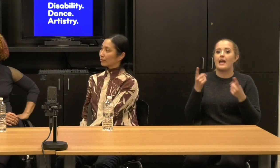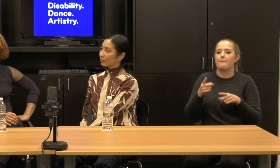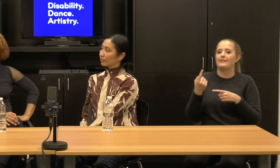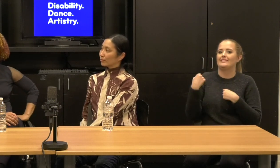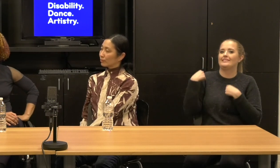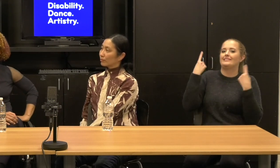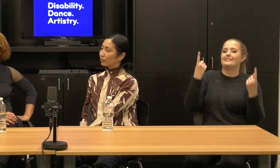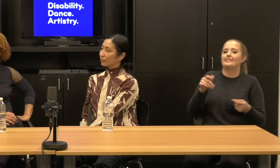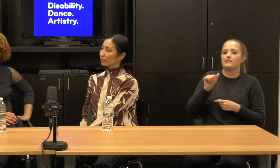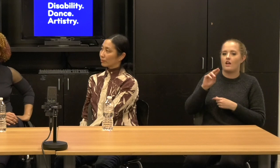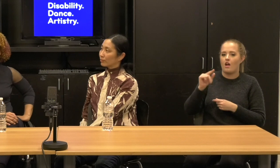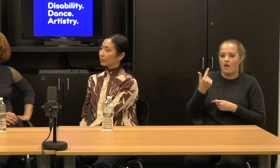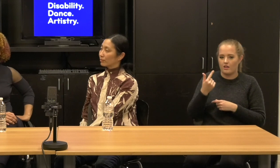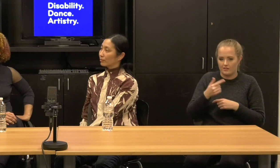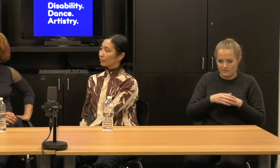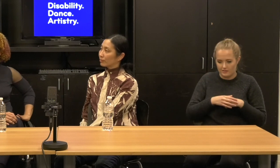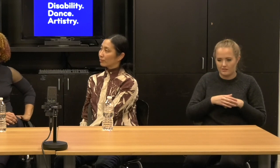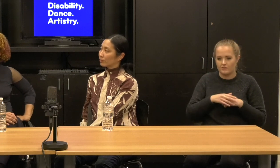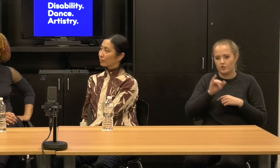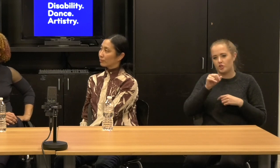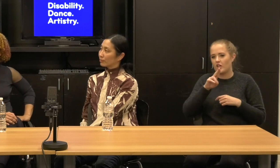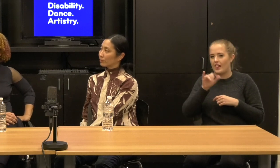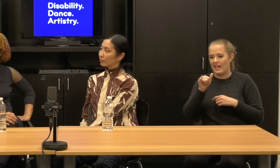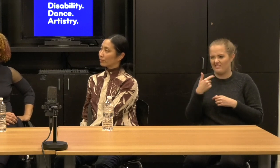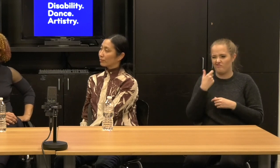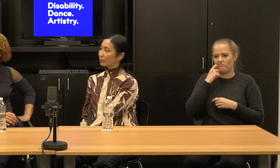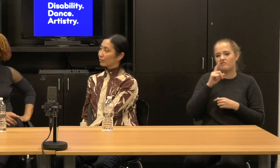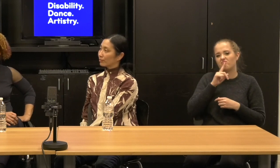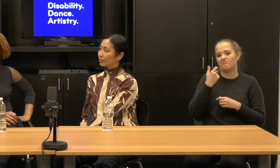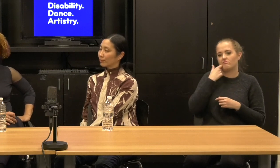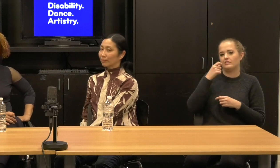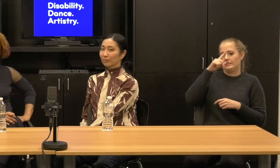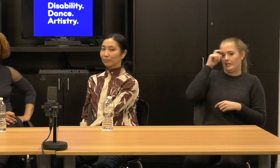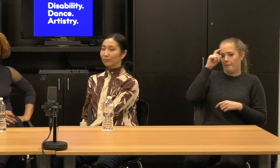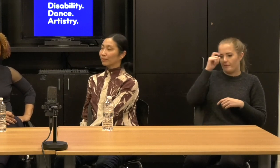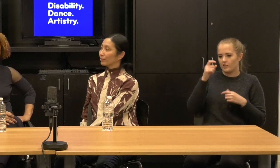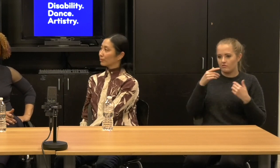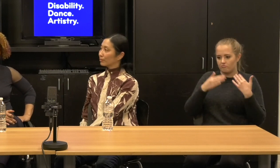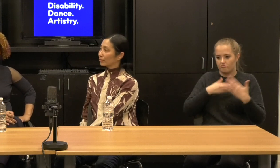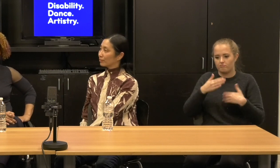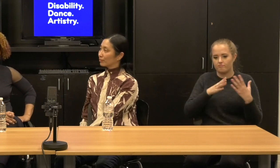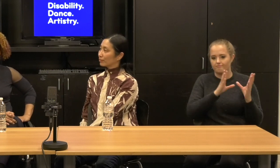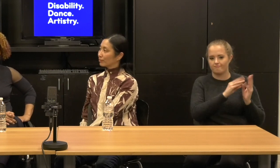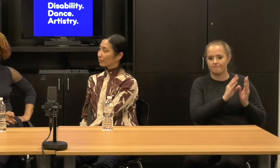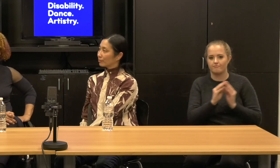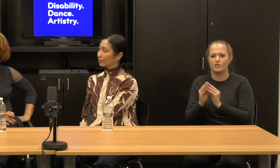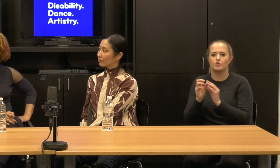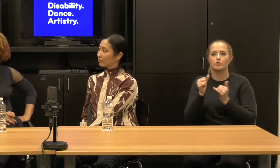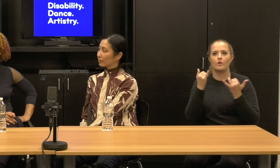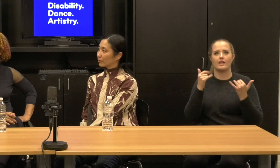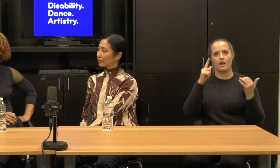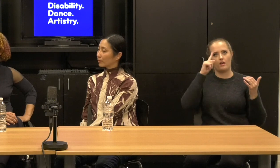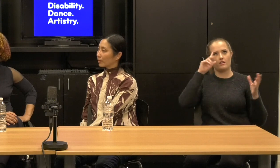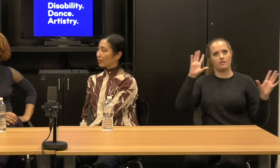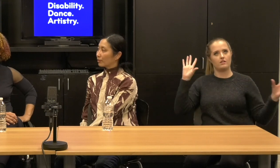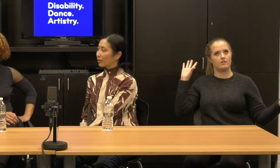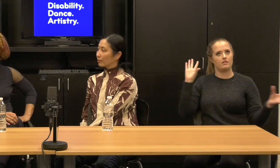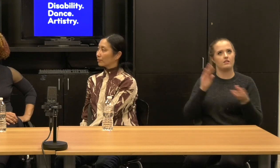It's August or July since the summer. Um, and so, uh, it's hard sometimes to think of them altogether because they've been spread out.